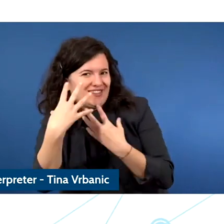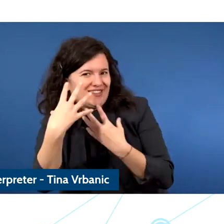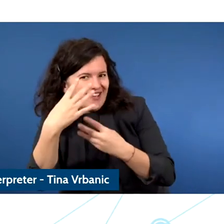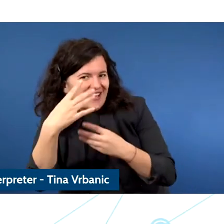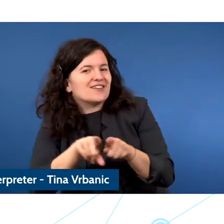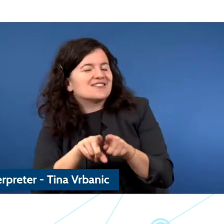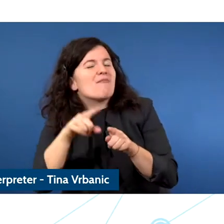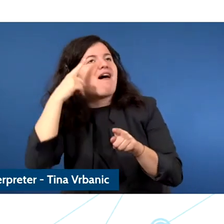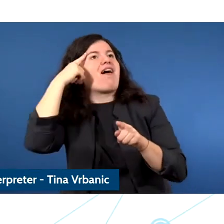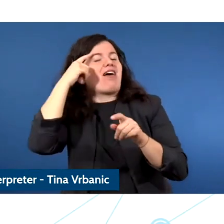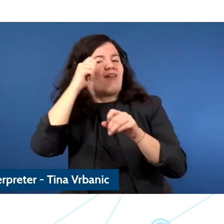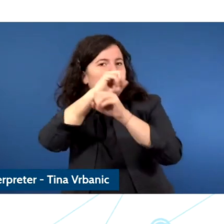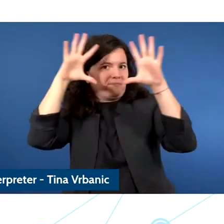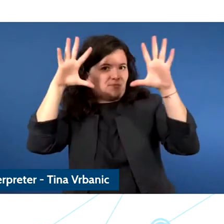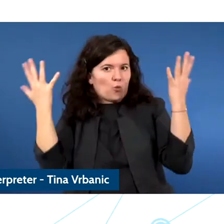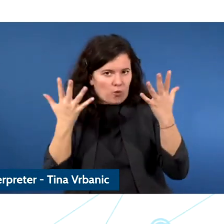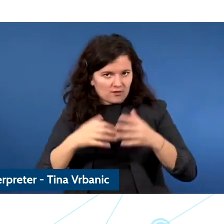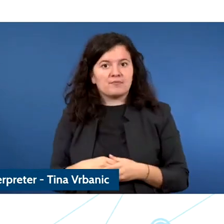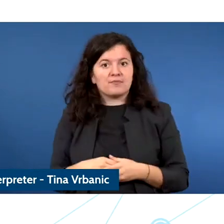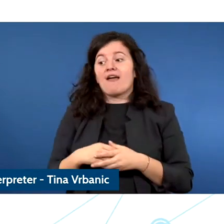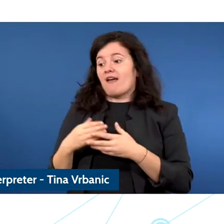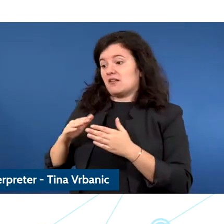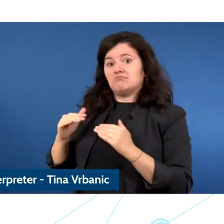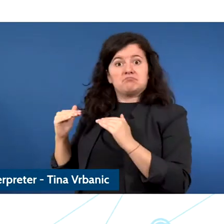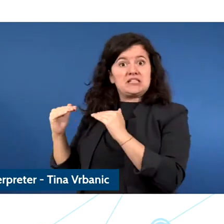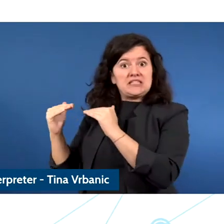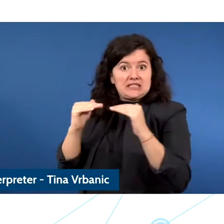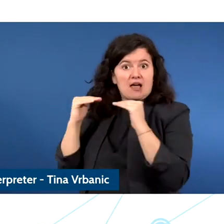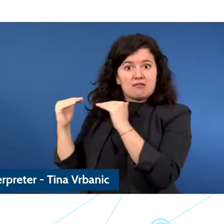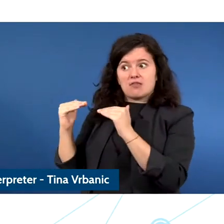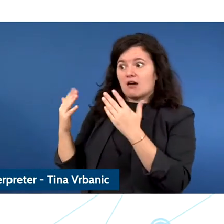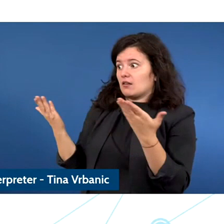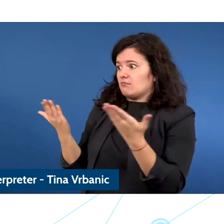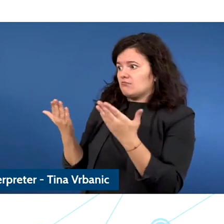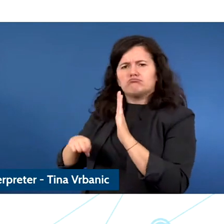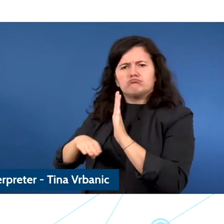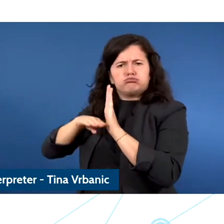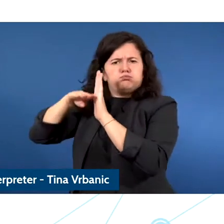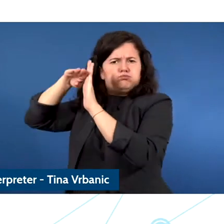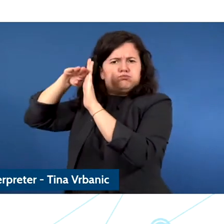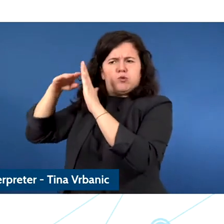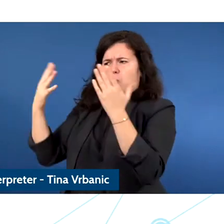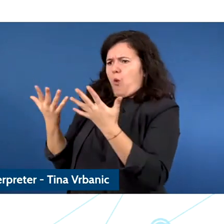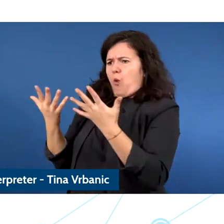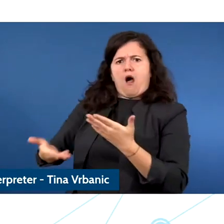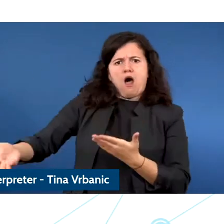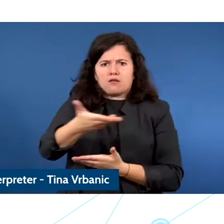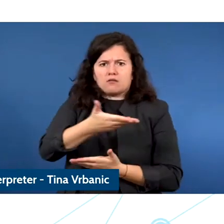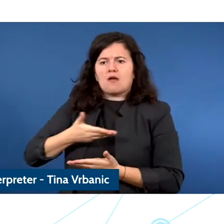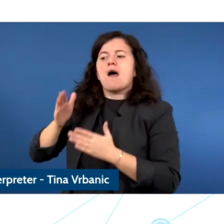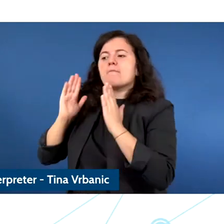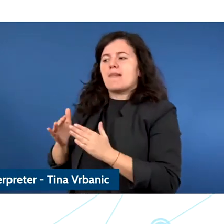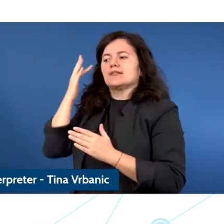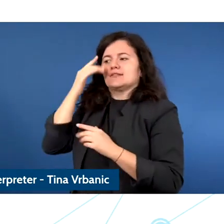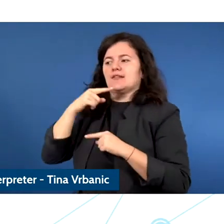We need to make sure that the standards that have been developed over the past years